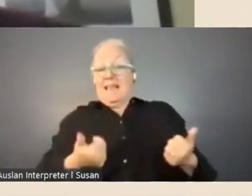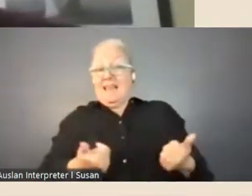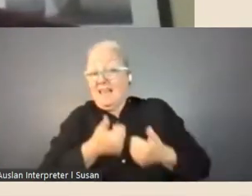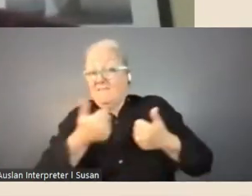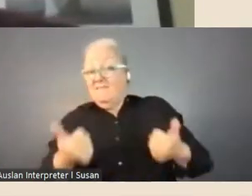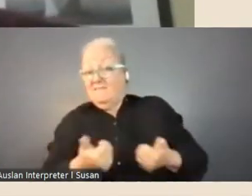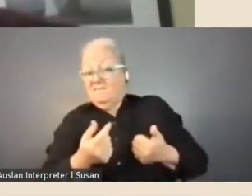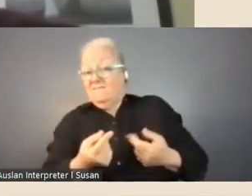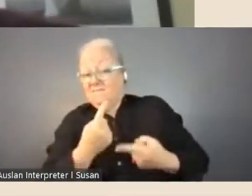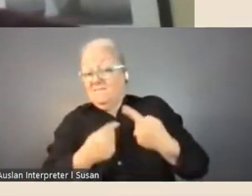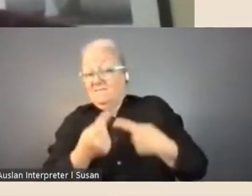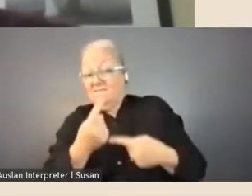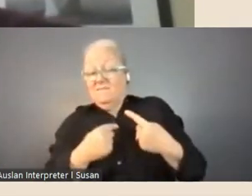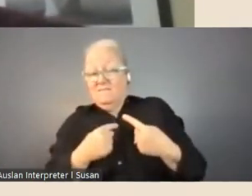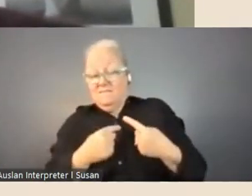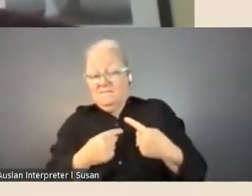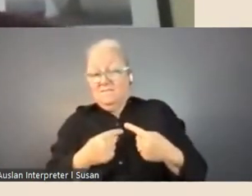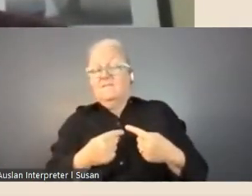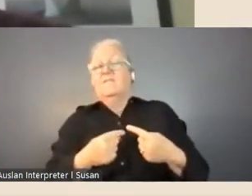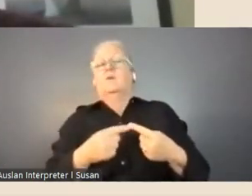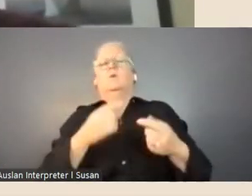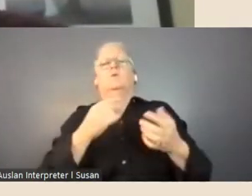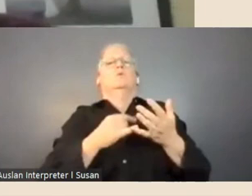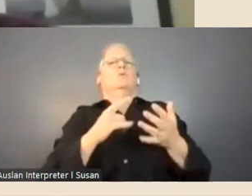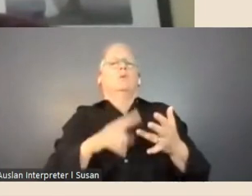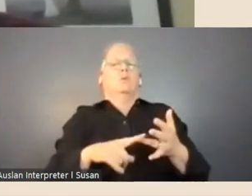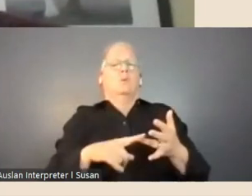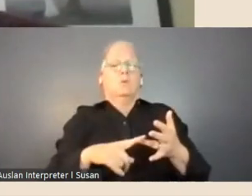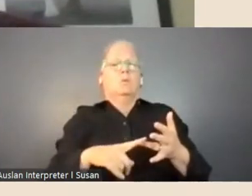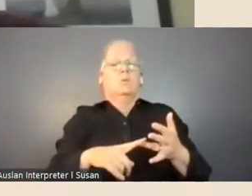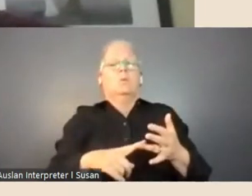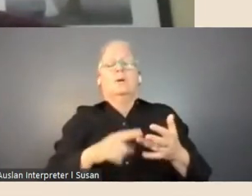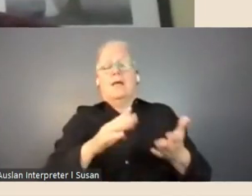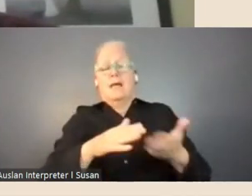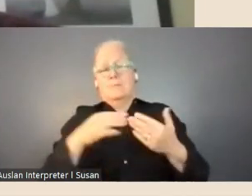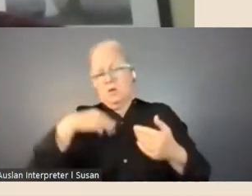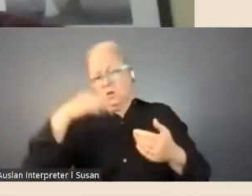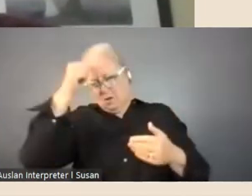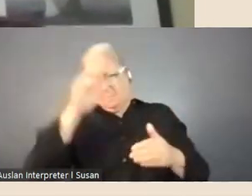about, to a degree, how your project or your work will be informed, we need a bit of a